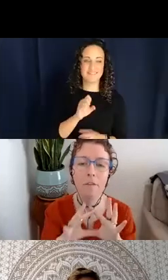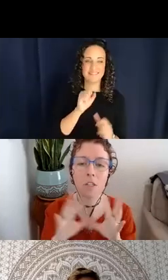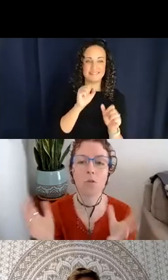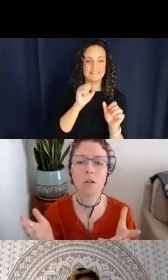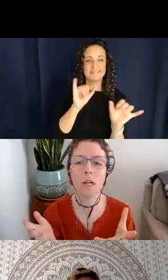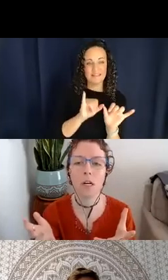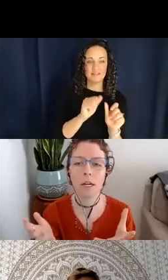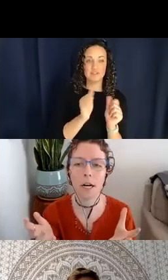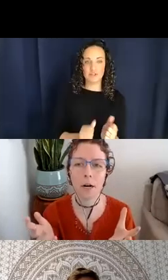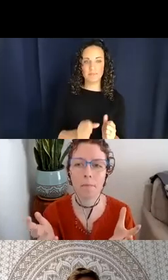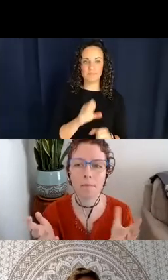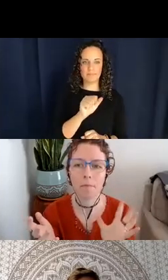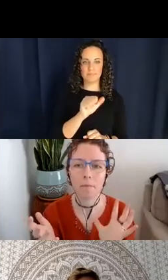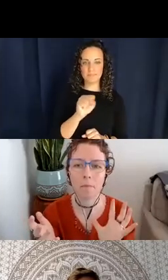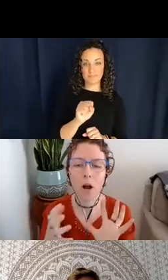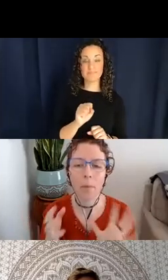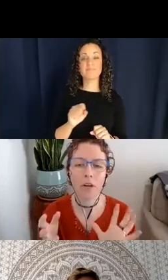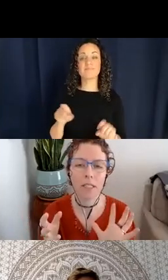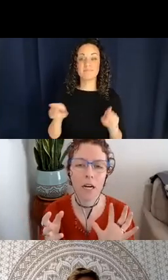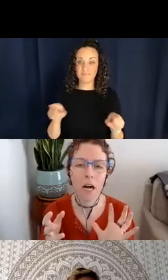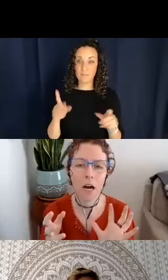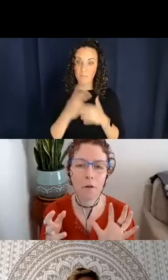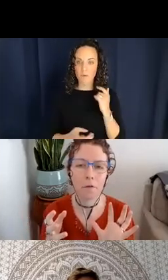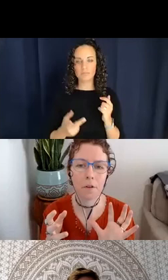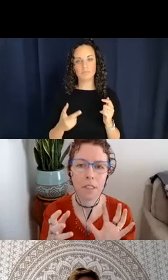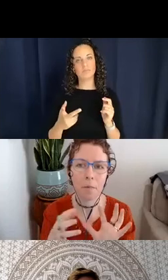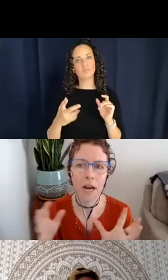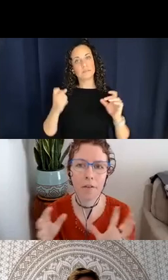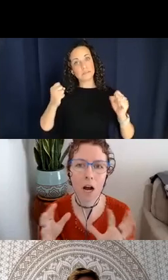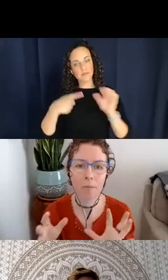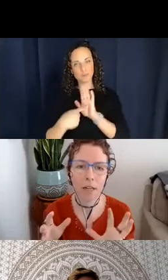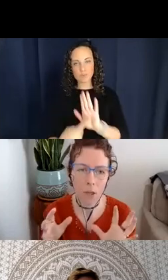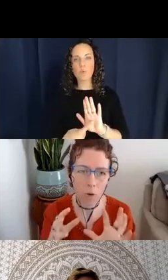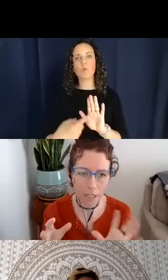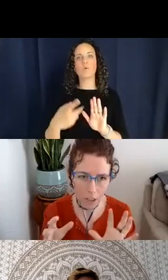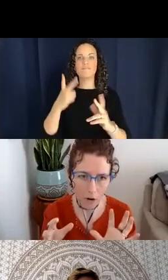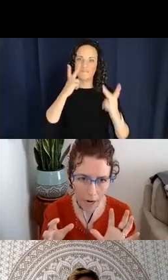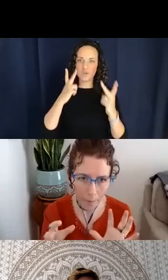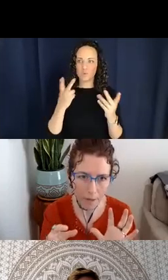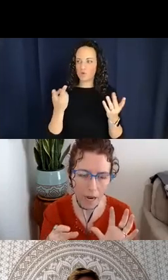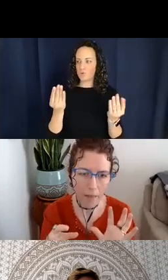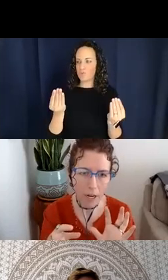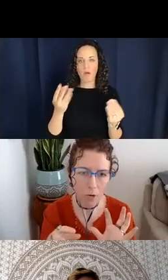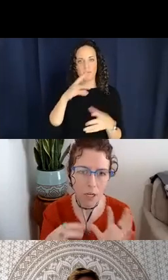visual properties of some kind of object that you want to describe, and then you can use